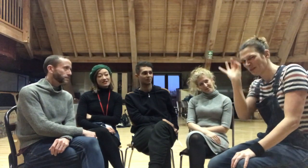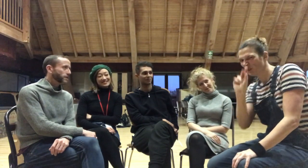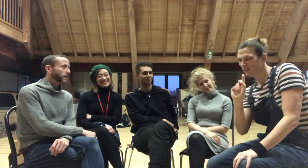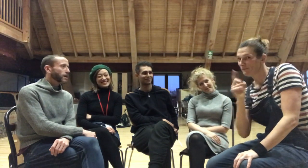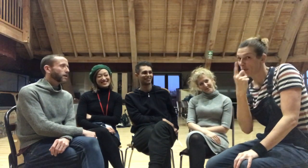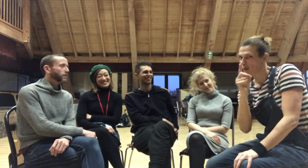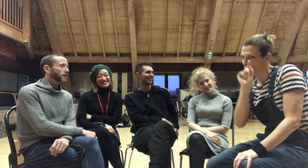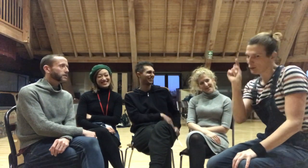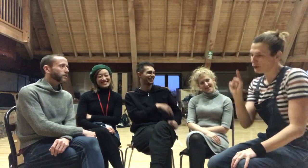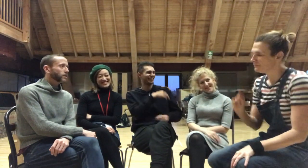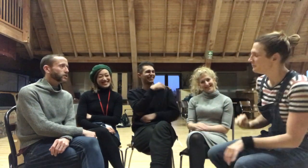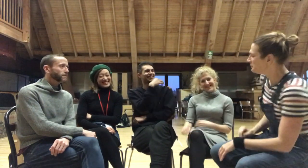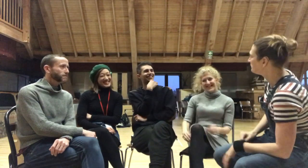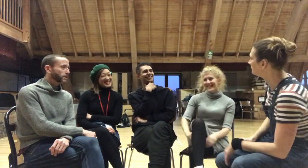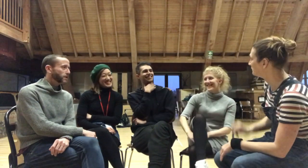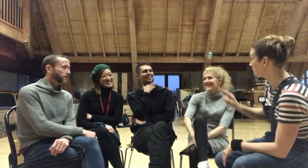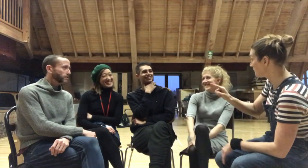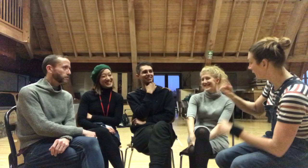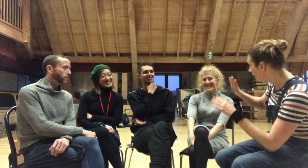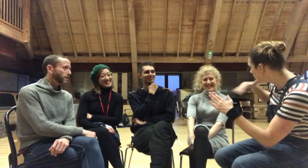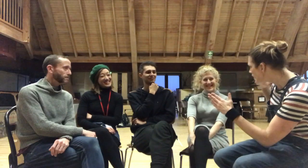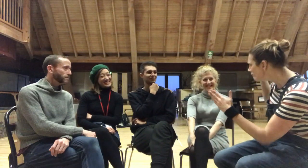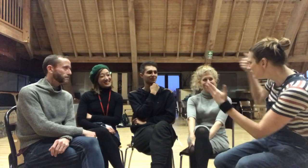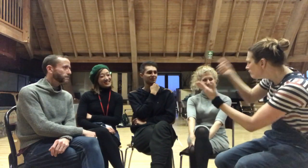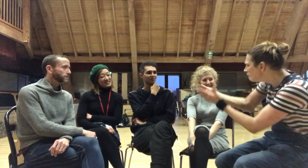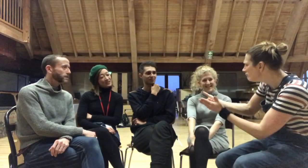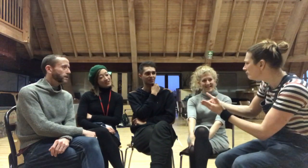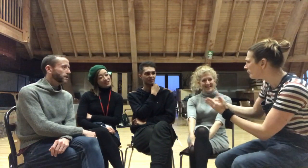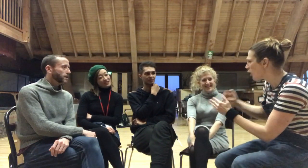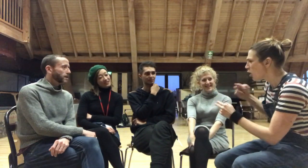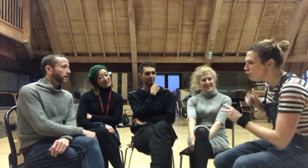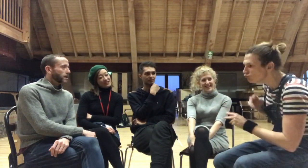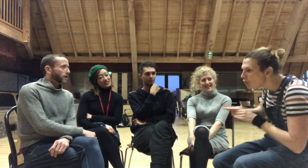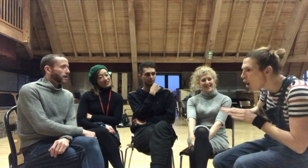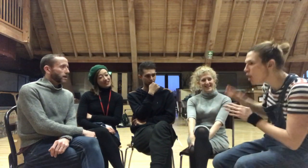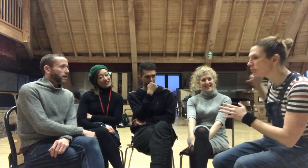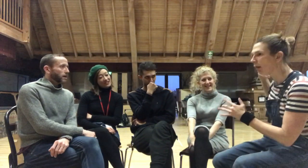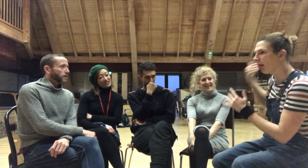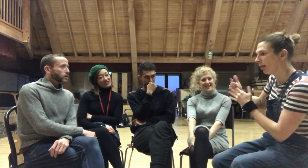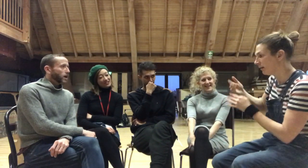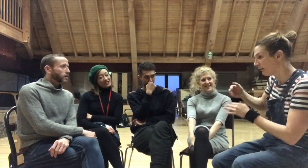on, so I'm gonna ask the first question - How's it been going? We've